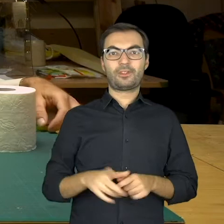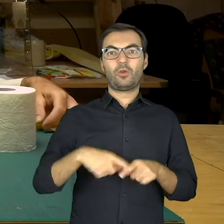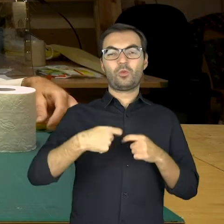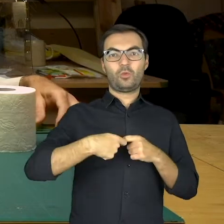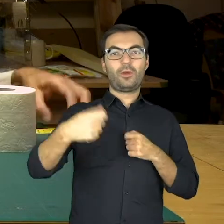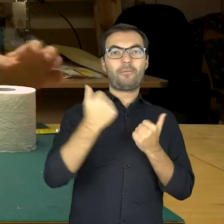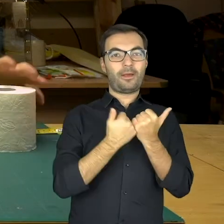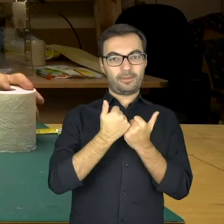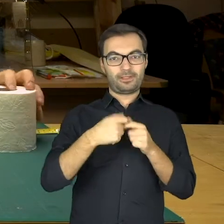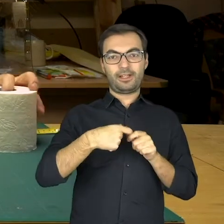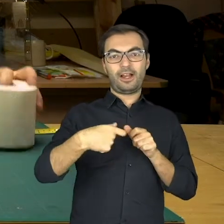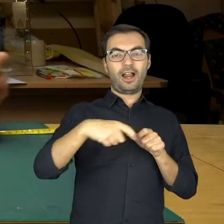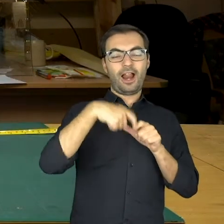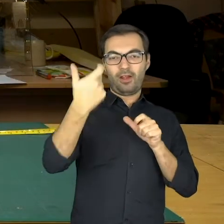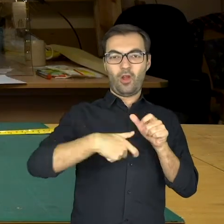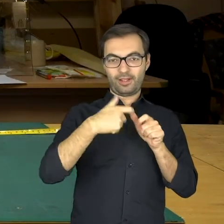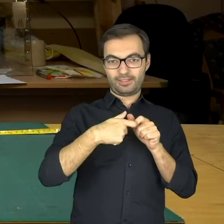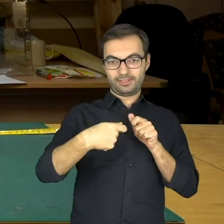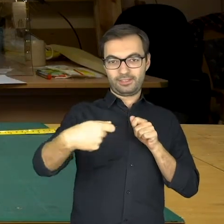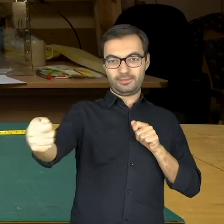The length of the toilet paper, of course.